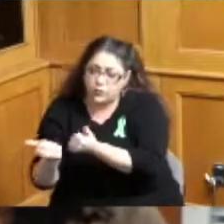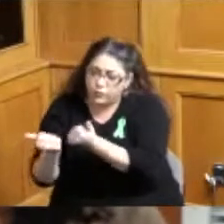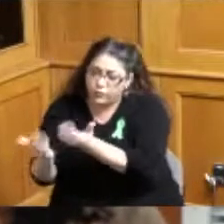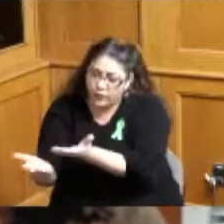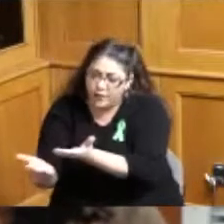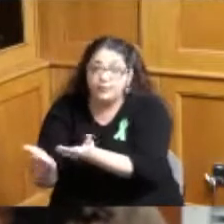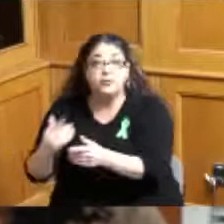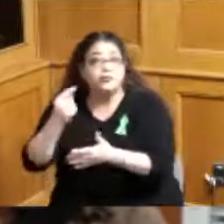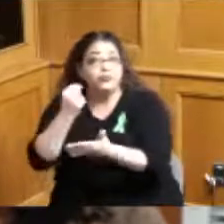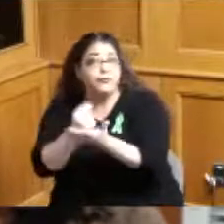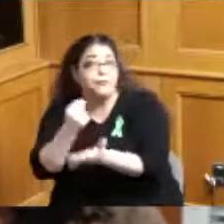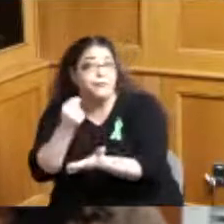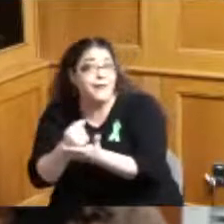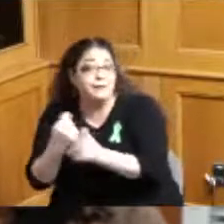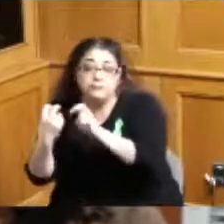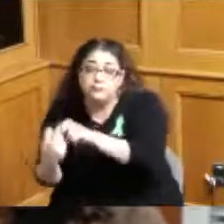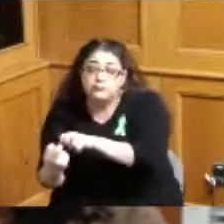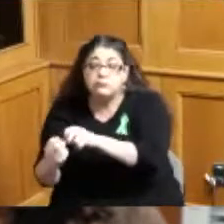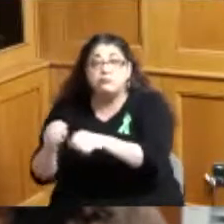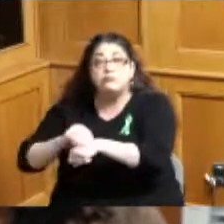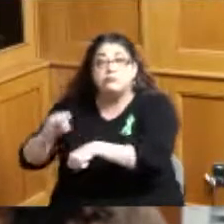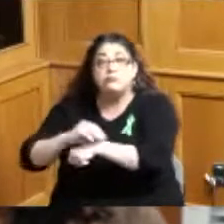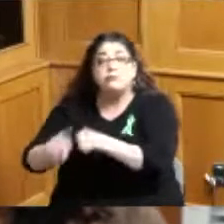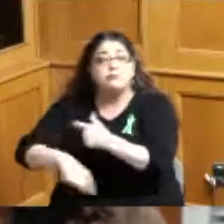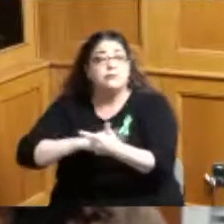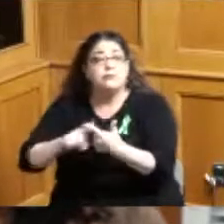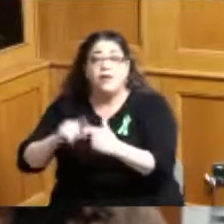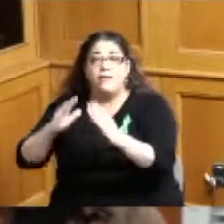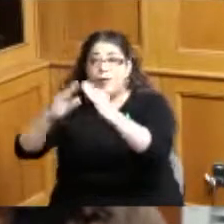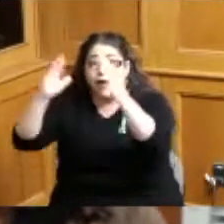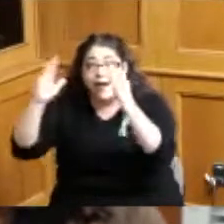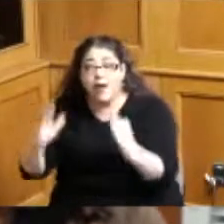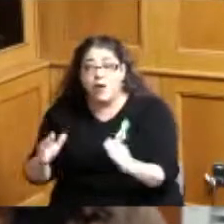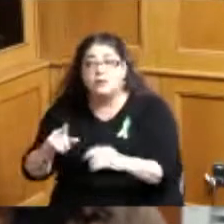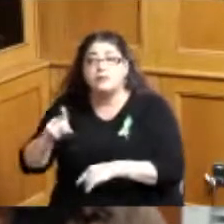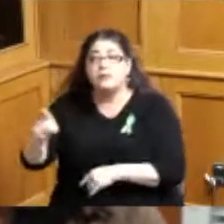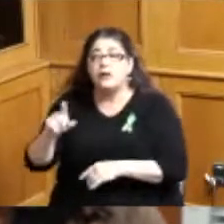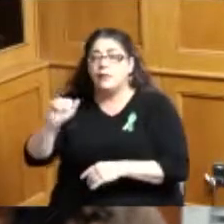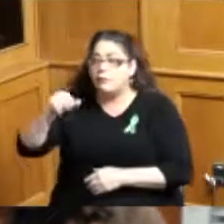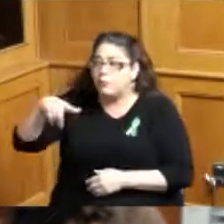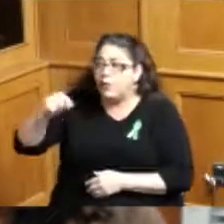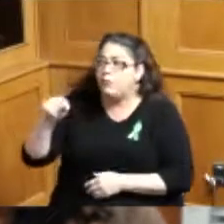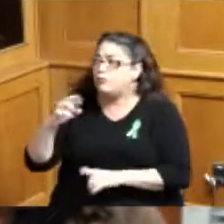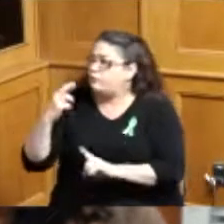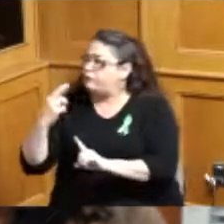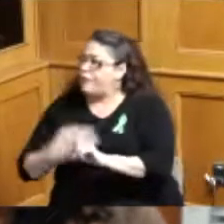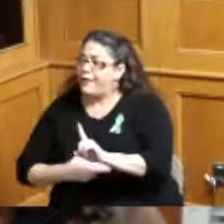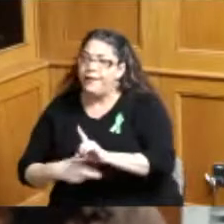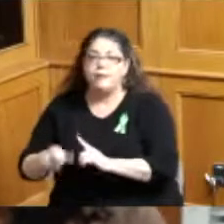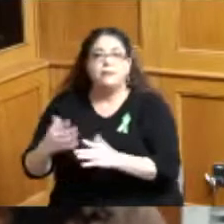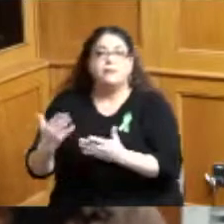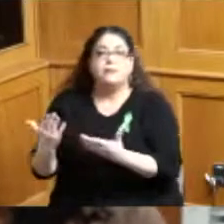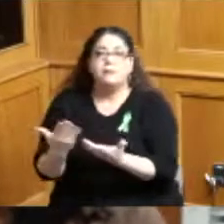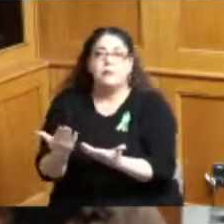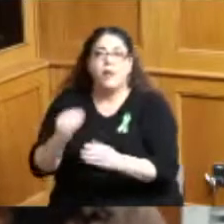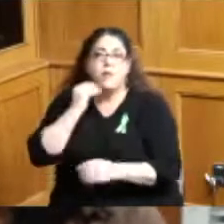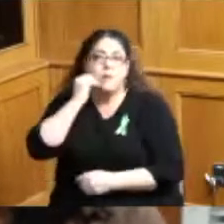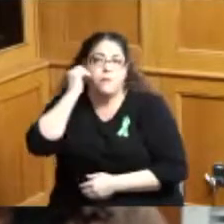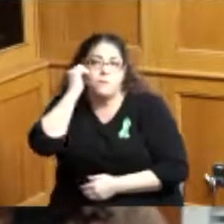treatment they have access to housing a lot of these you know services are really designed to